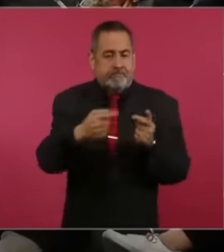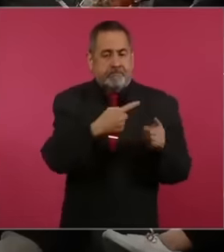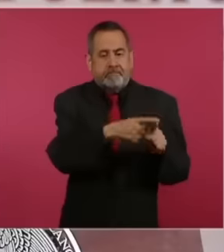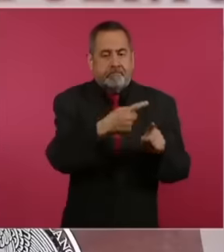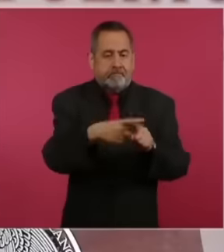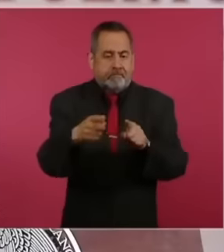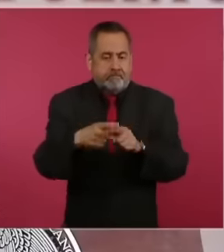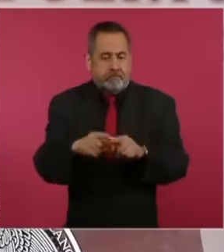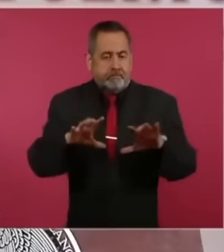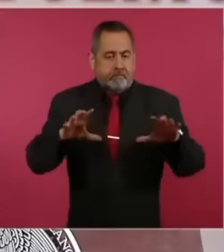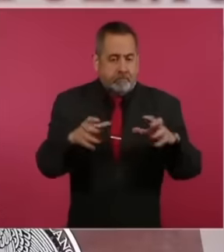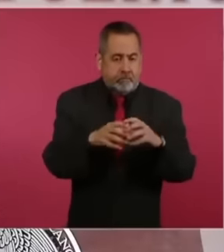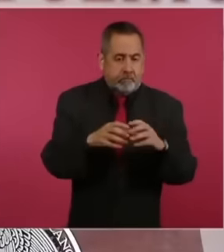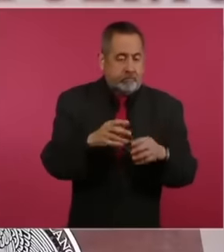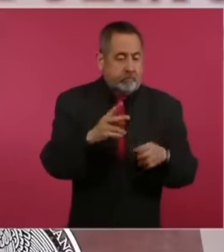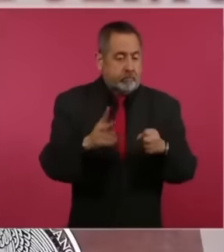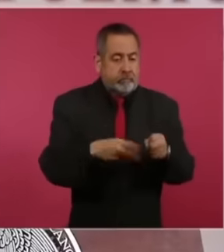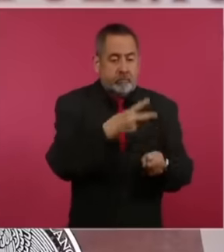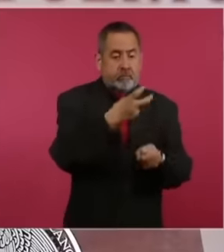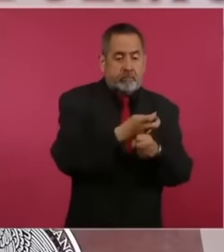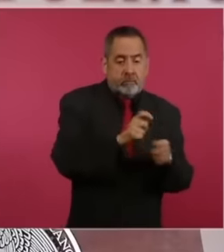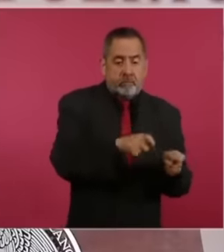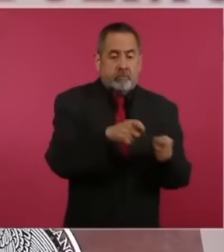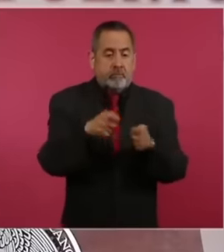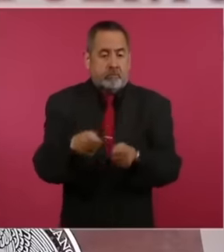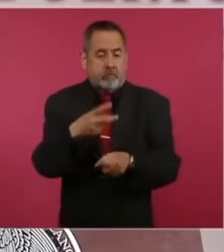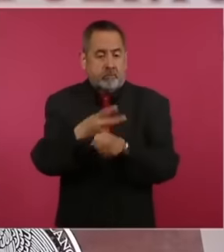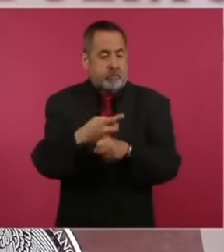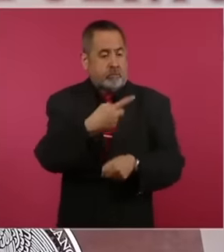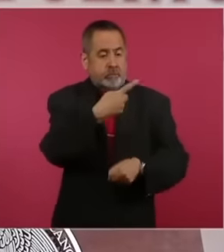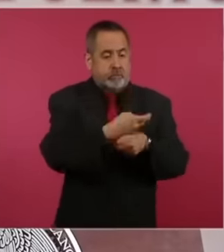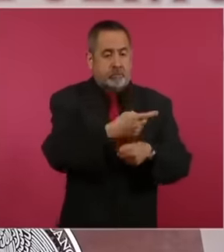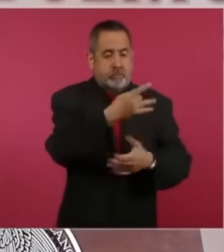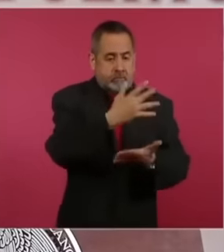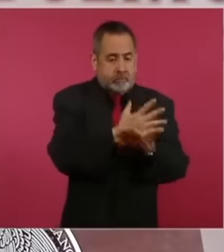this is already in place. second instance and in the first instance they agreed with the